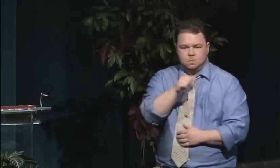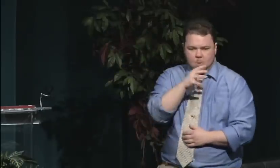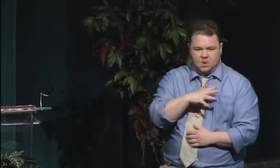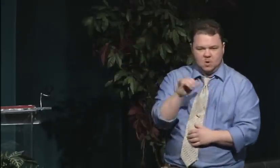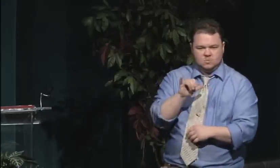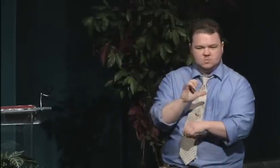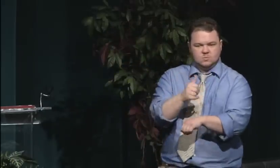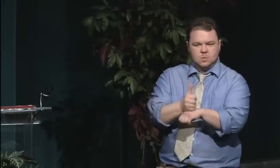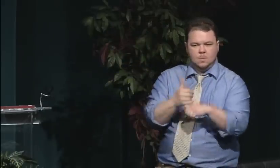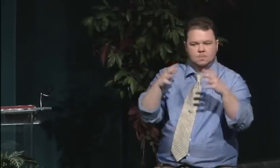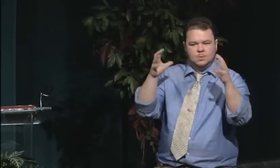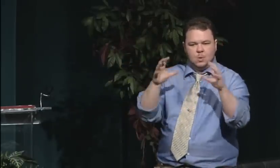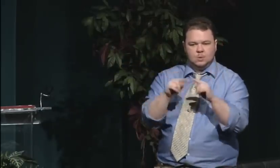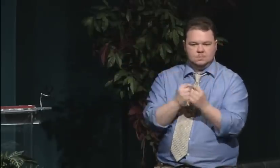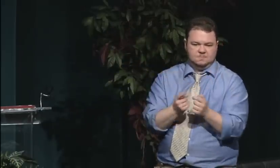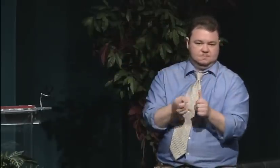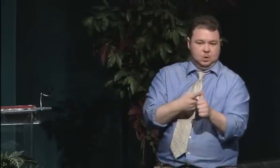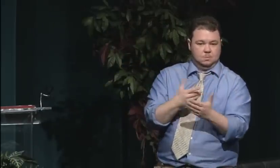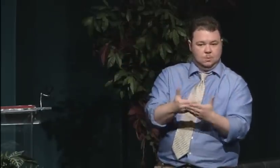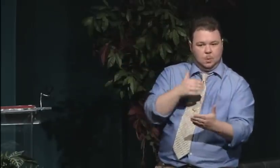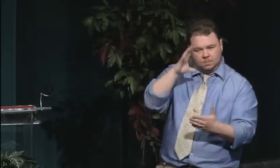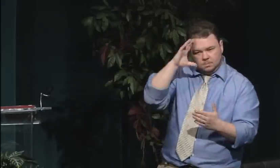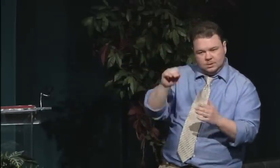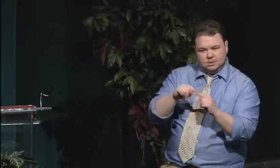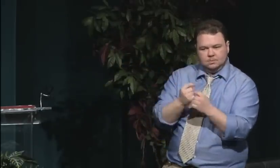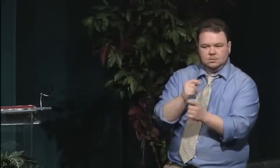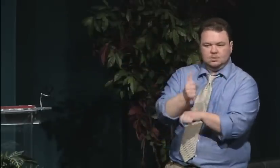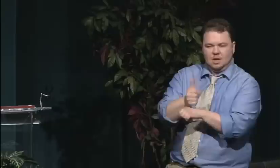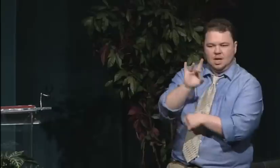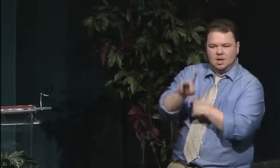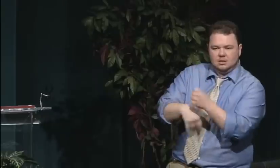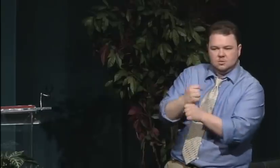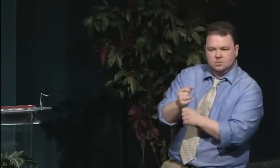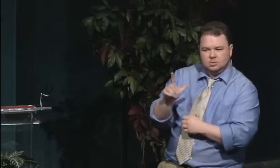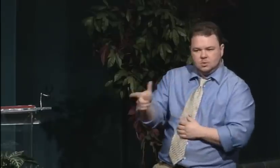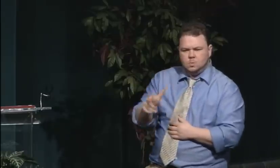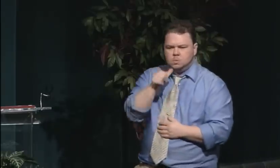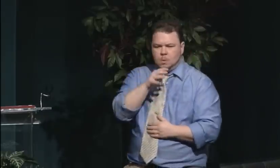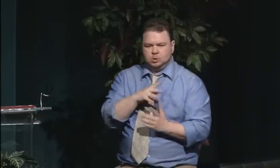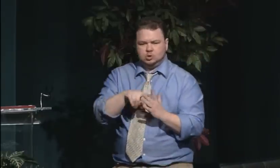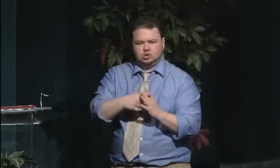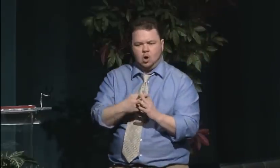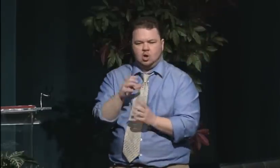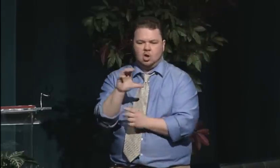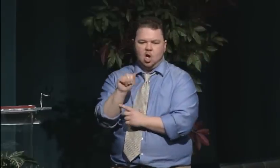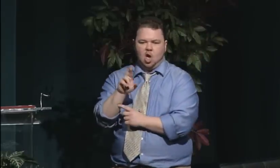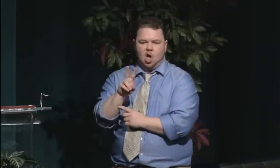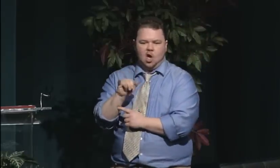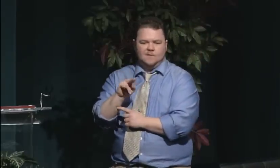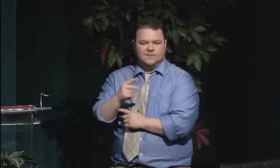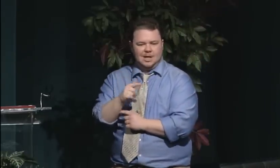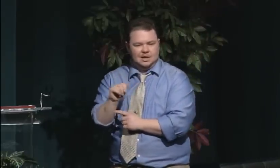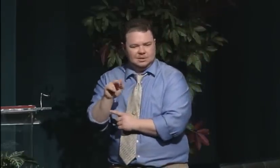also included an organization called OWLS, founded by 15 women who came together